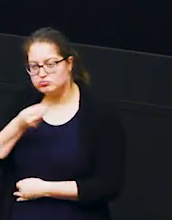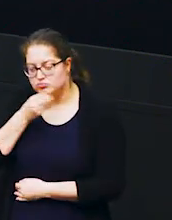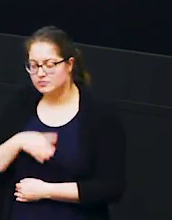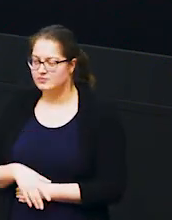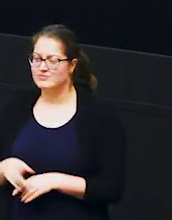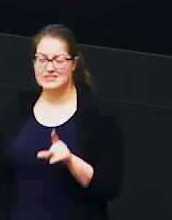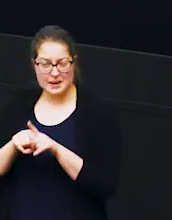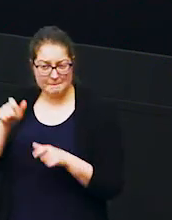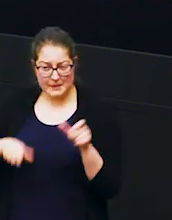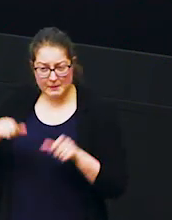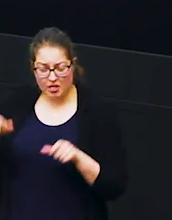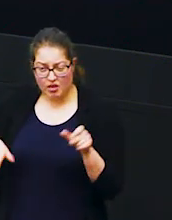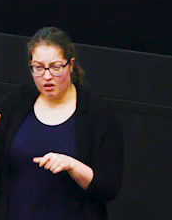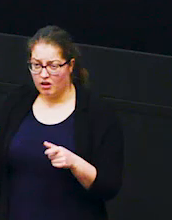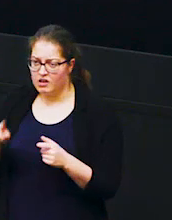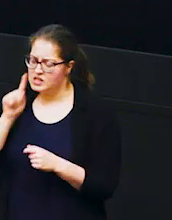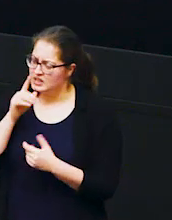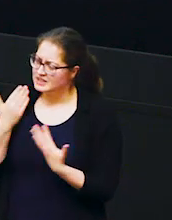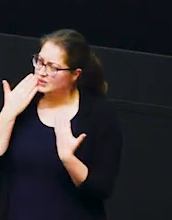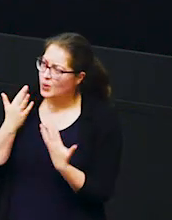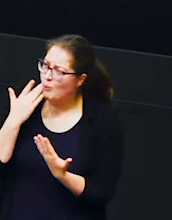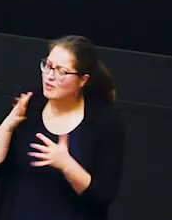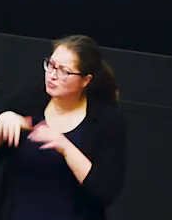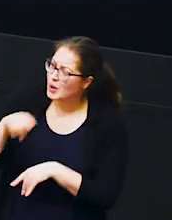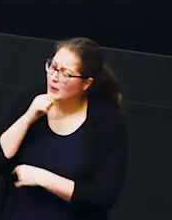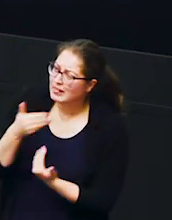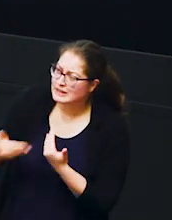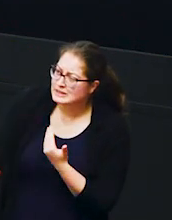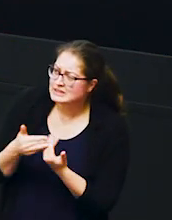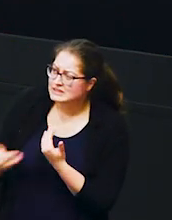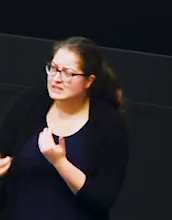people if they can't predict when the rains are going to come it's very hard to time when they